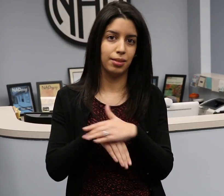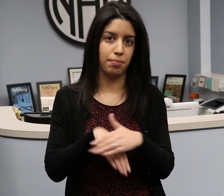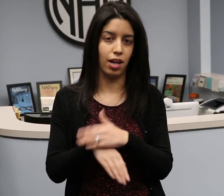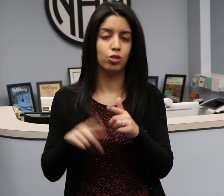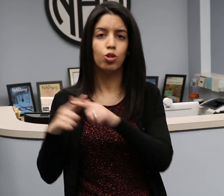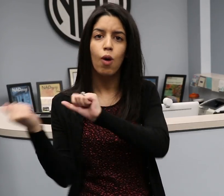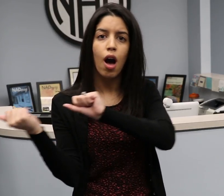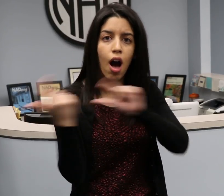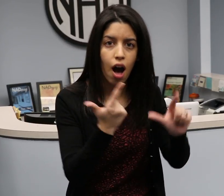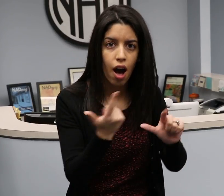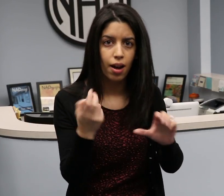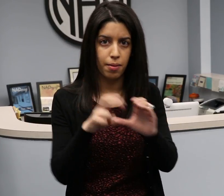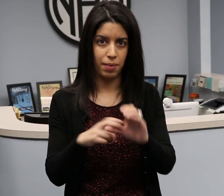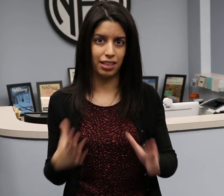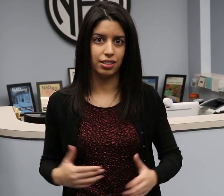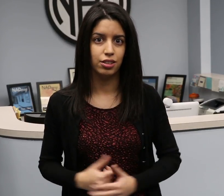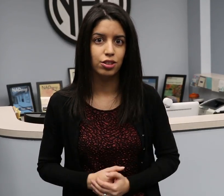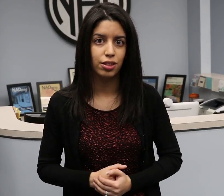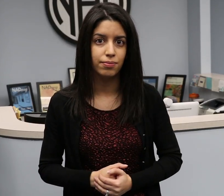to all passengers.